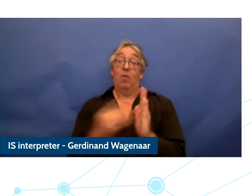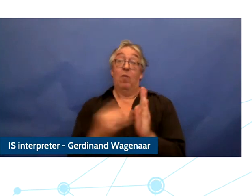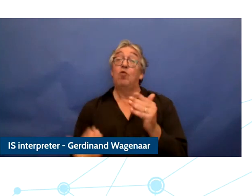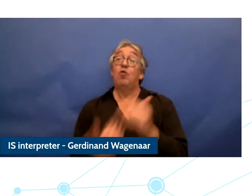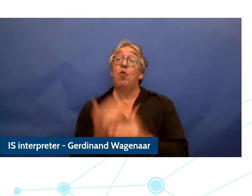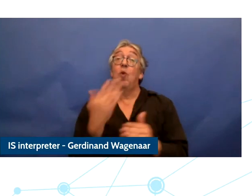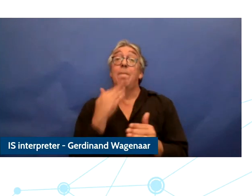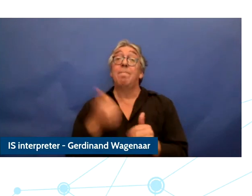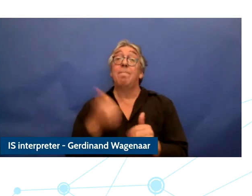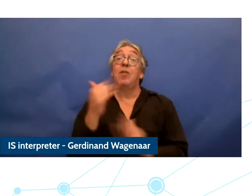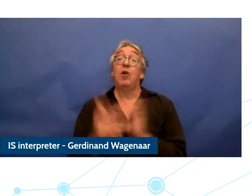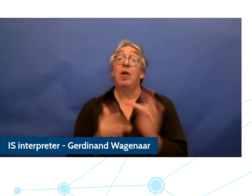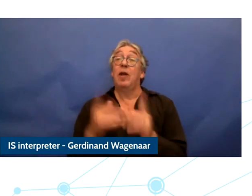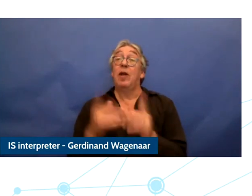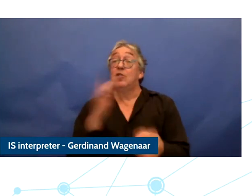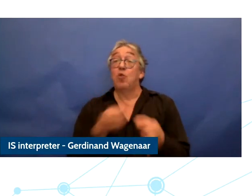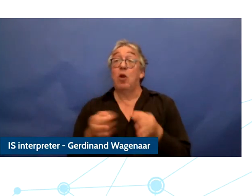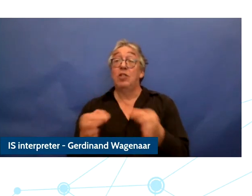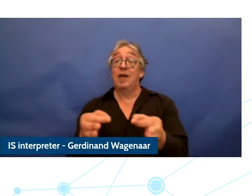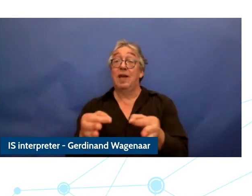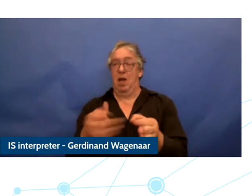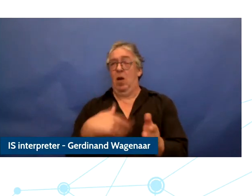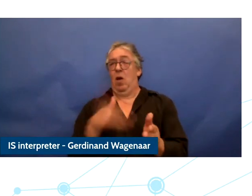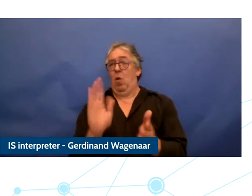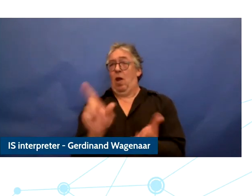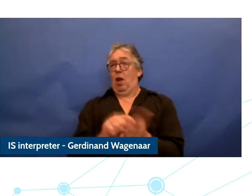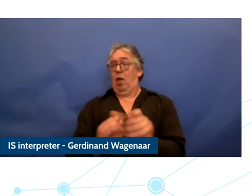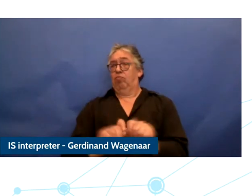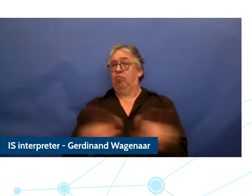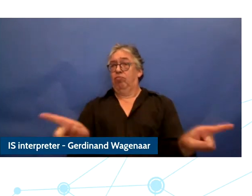Internet strategies for next year and the previous strategy from 5012